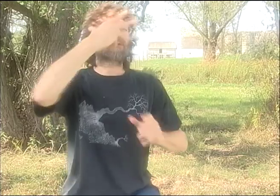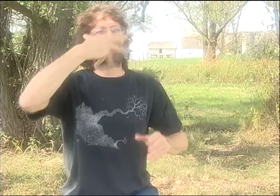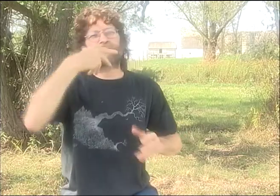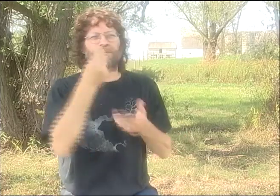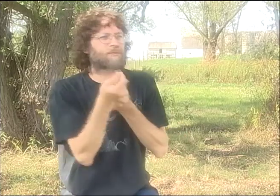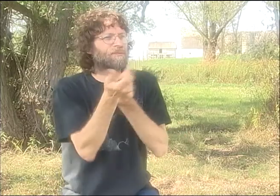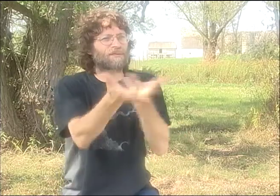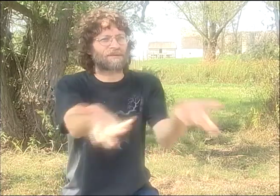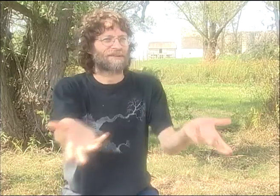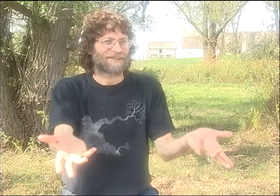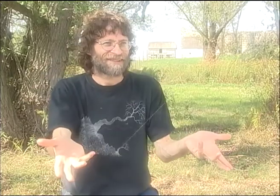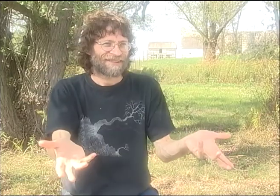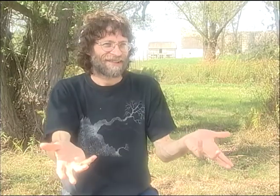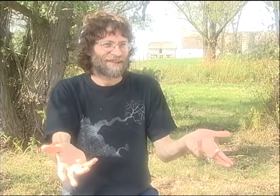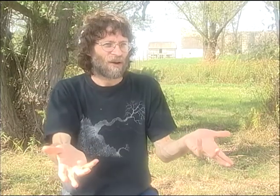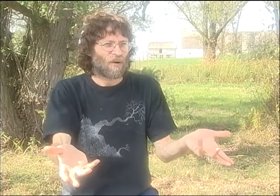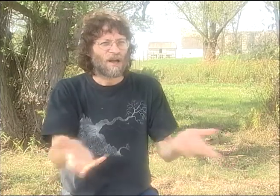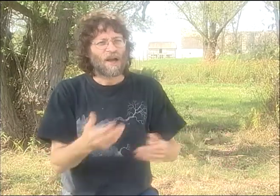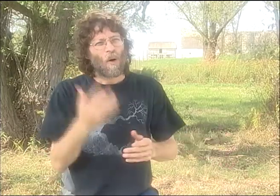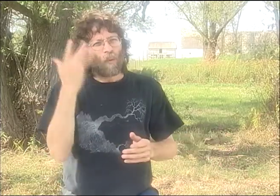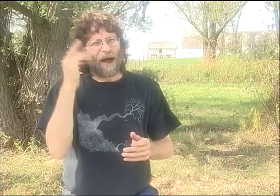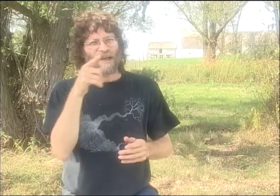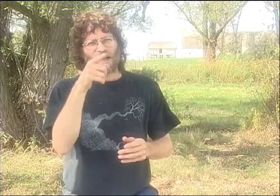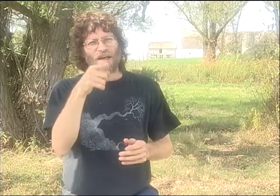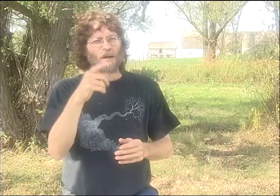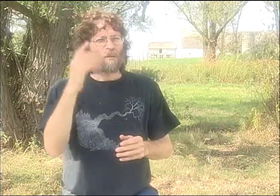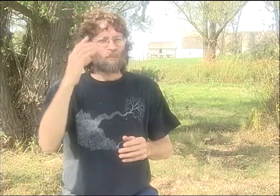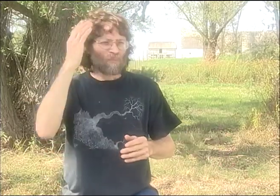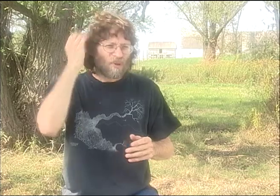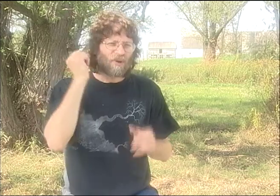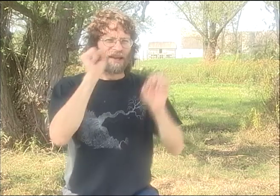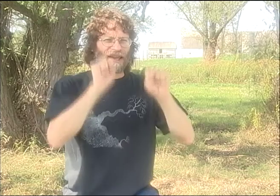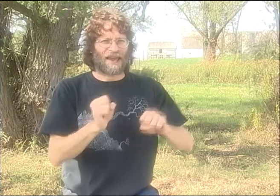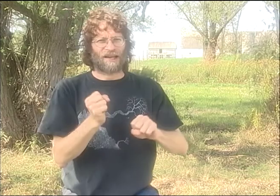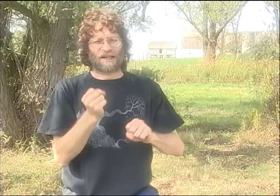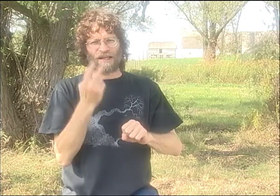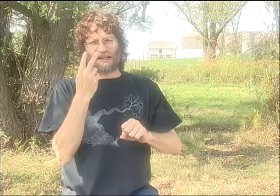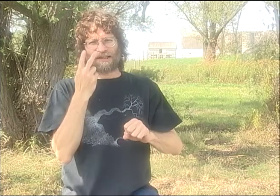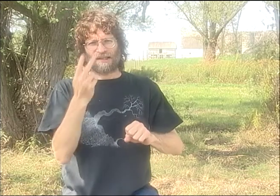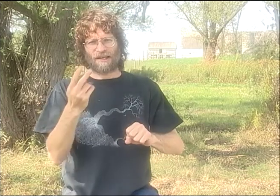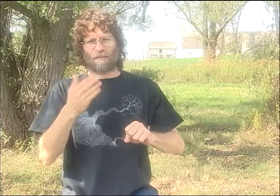AND HE TAKES THEM AND FUSSES WITH THEM, AND THEN HE CREATES THIS ABSOLUTELY AMAZING THING.